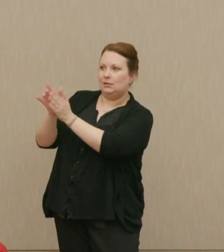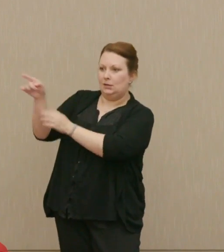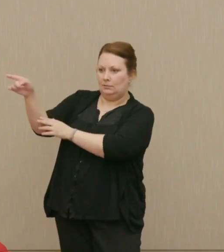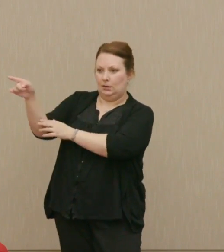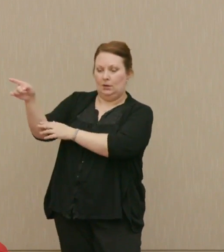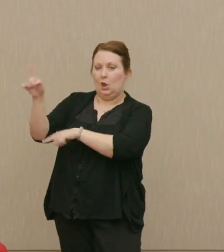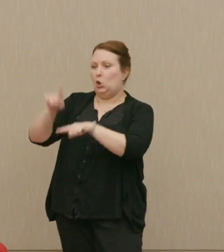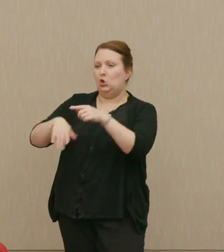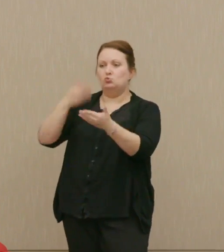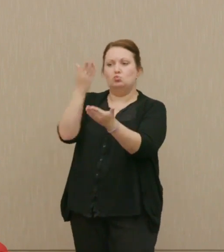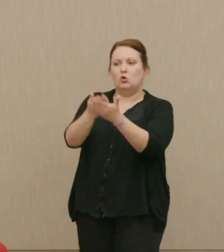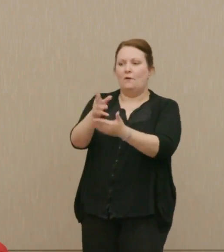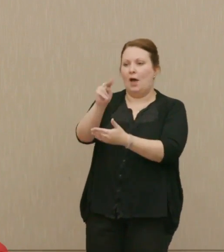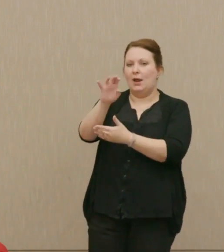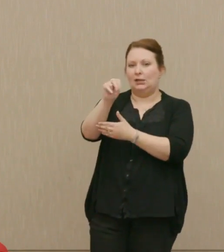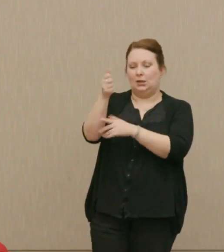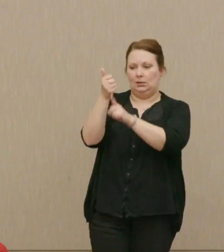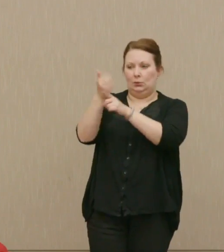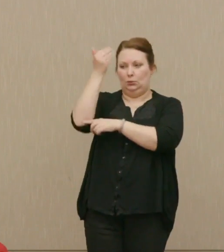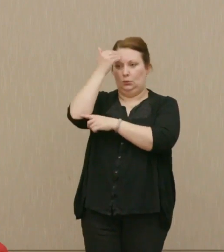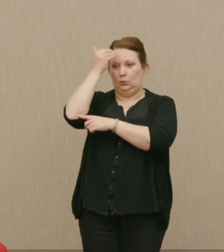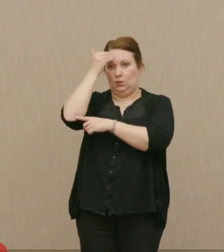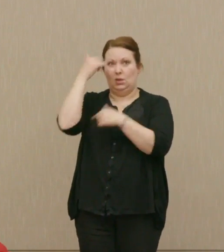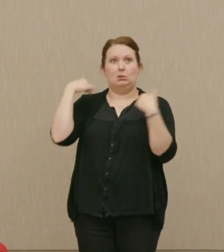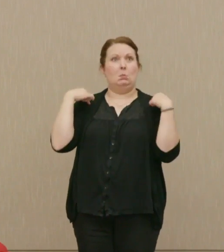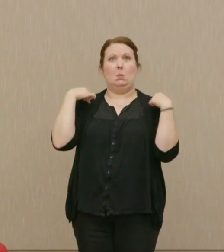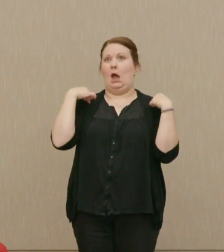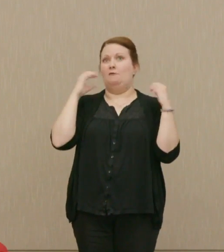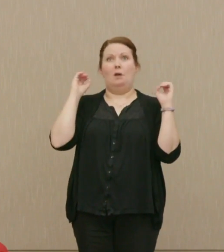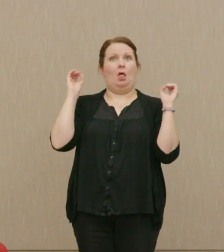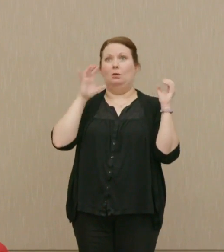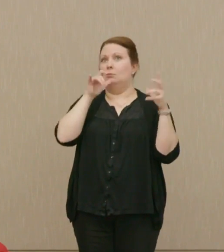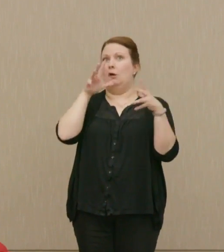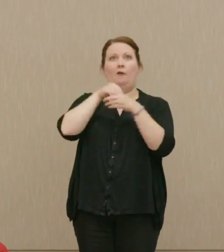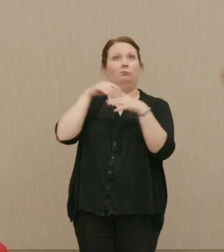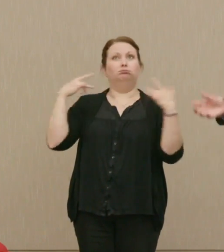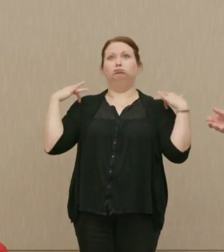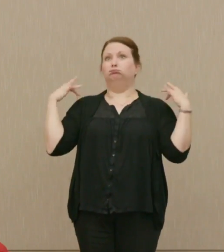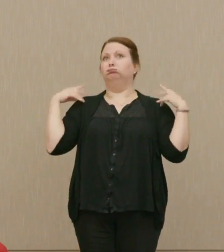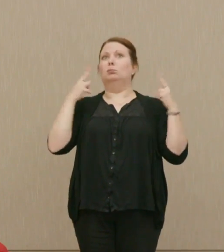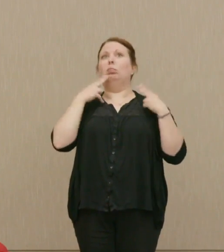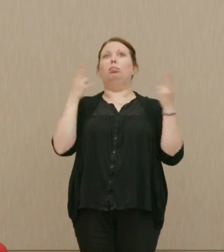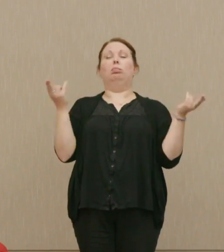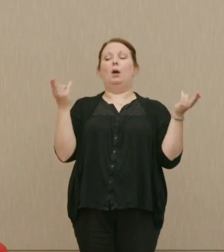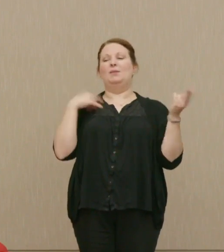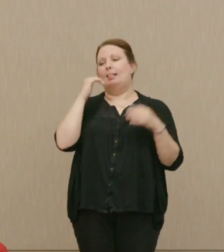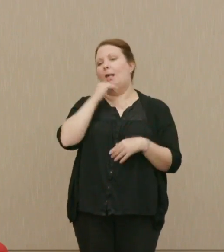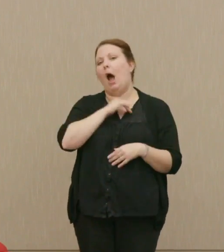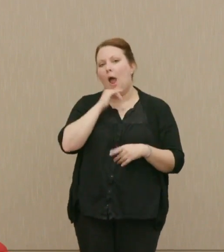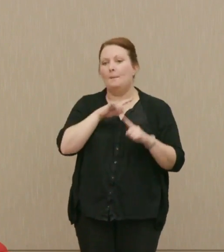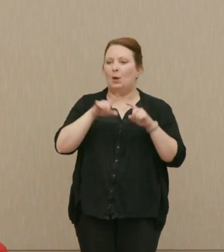You couldn't prove that Nixon himself, and Nixon himself said, "I had nothing to do with that." a lie, but you couldn't prove it.